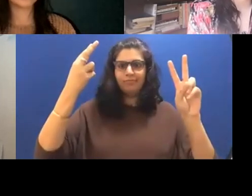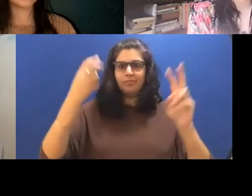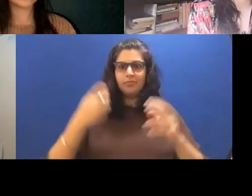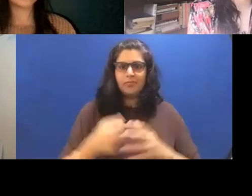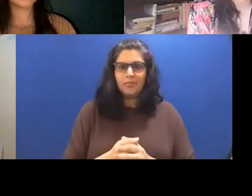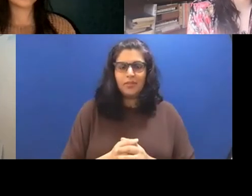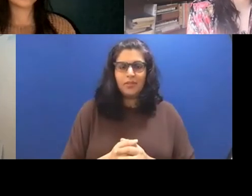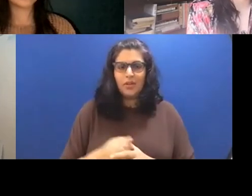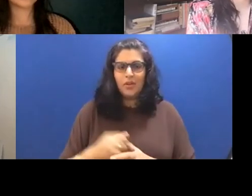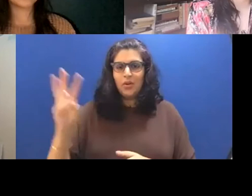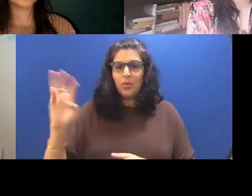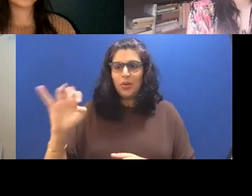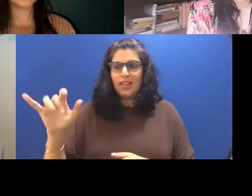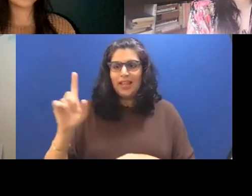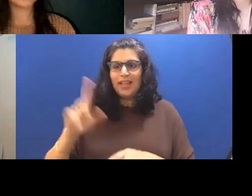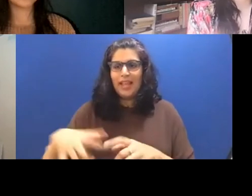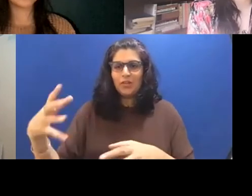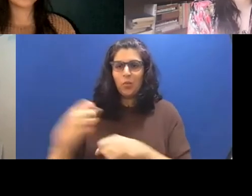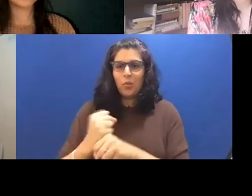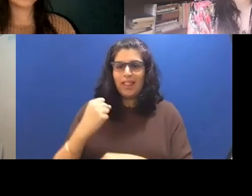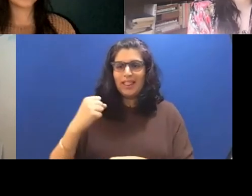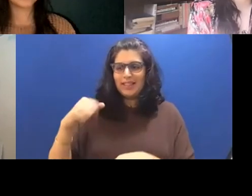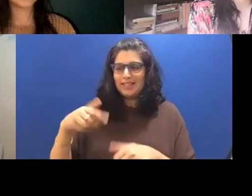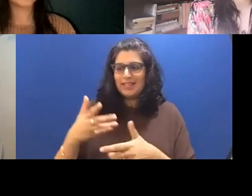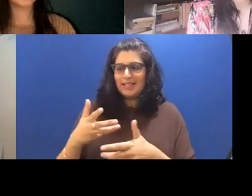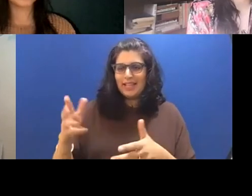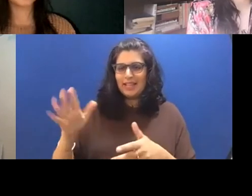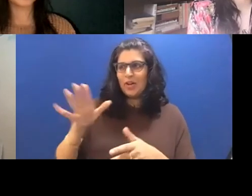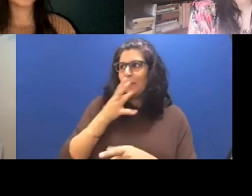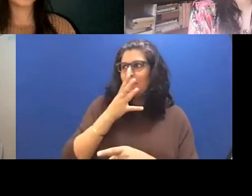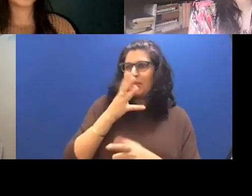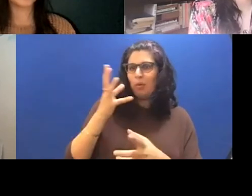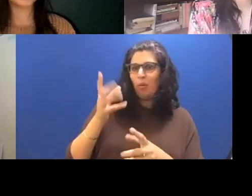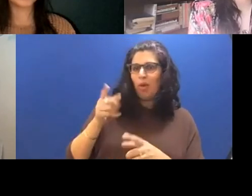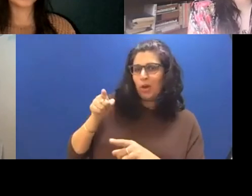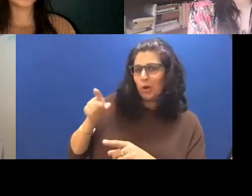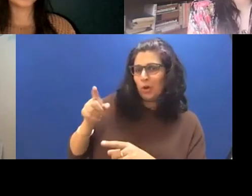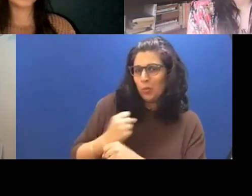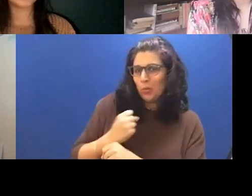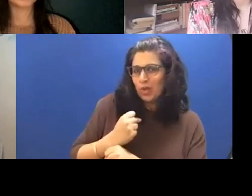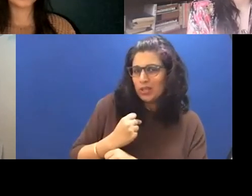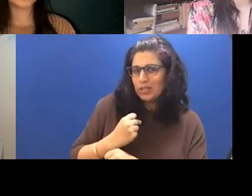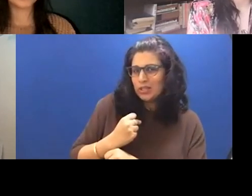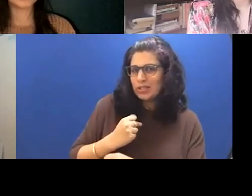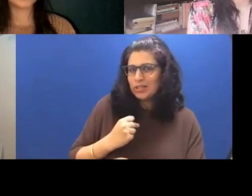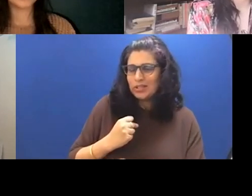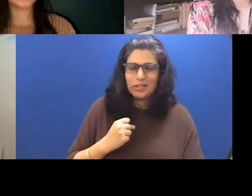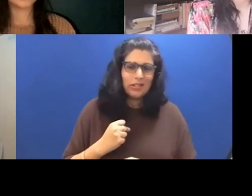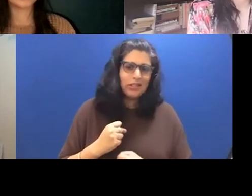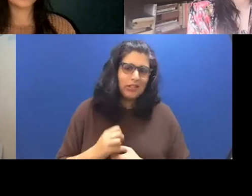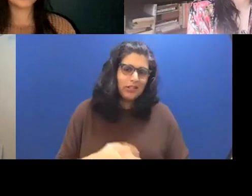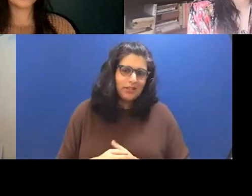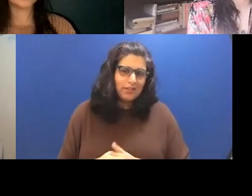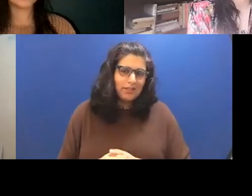this thing that her mother is wishing her too is that is, you know, the question of